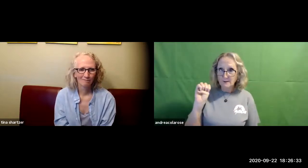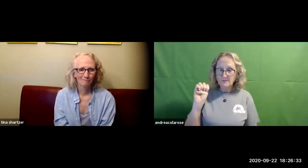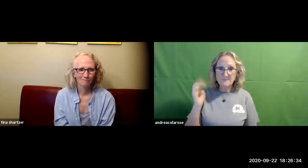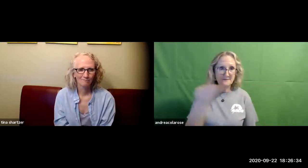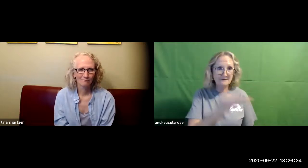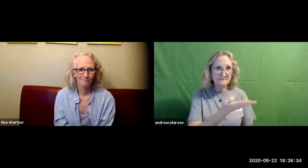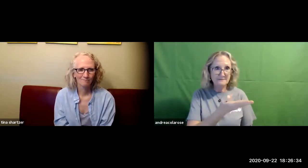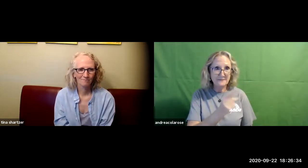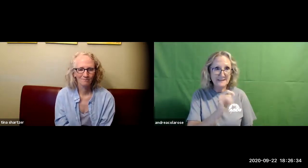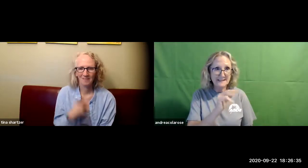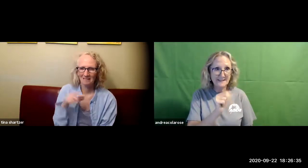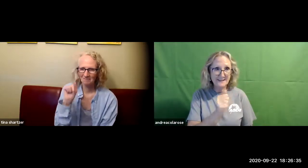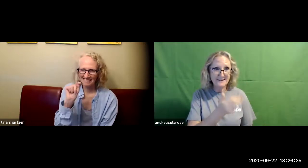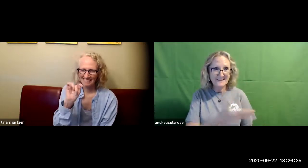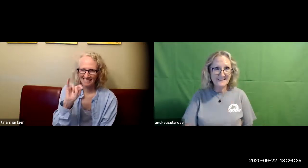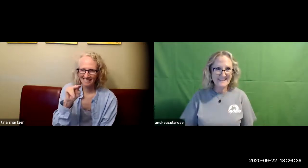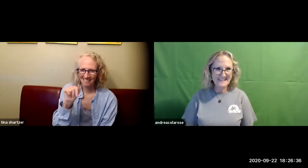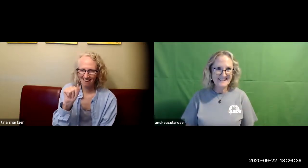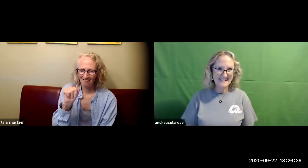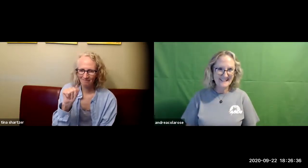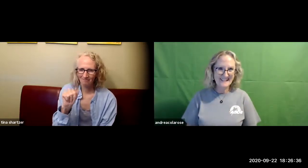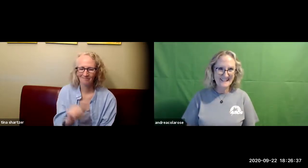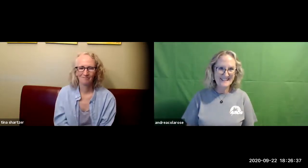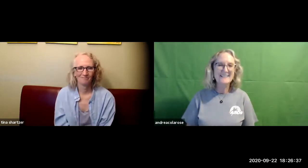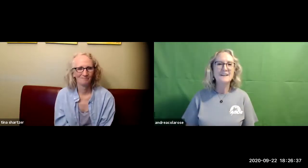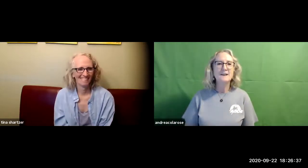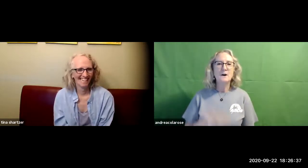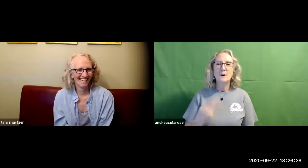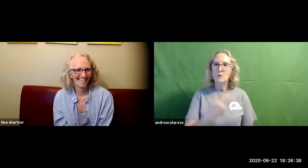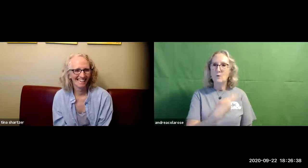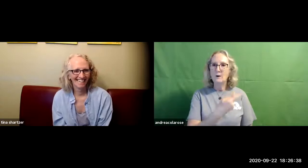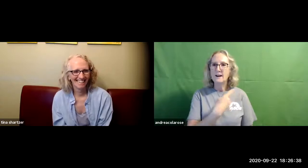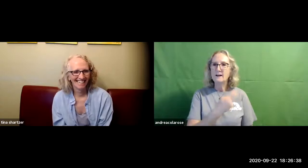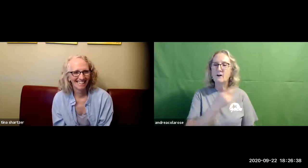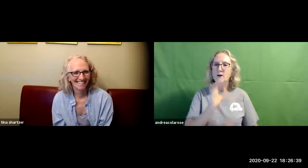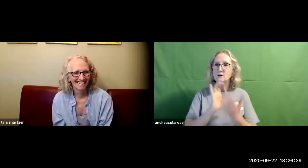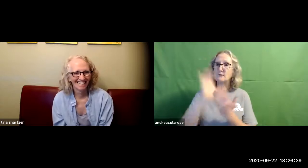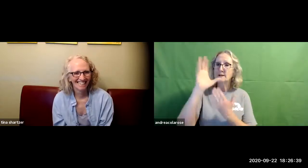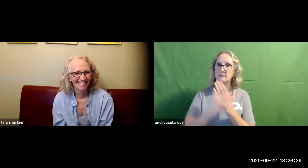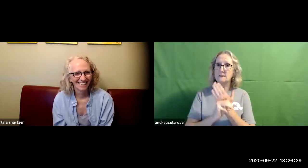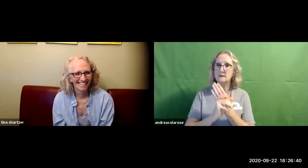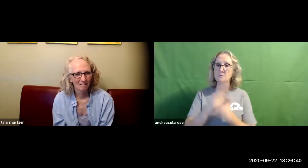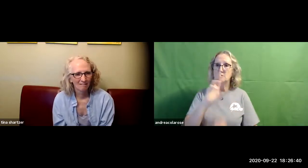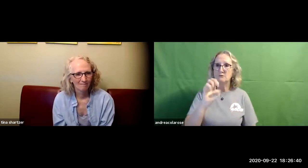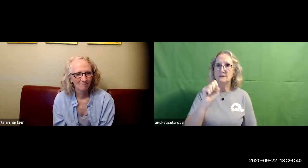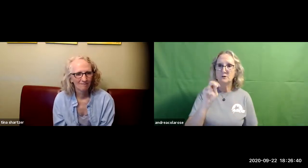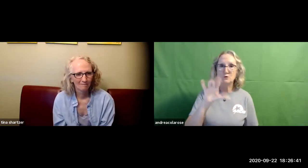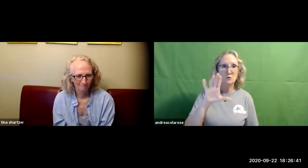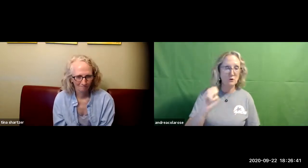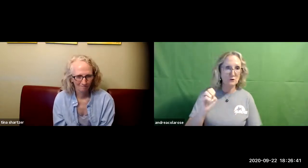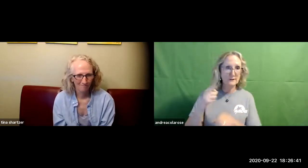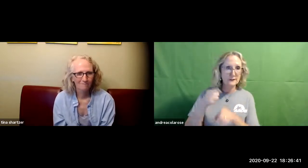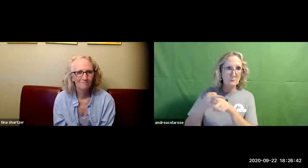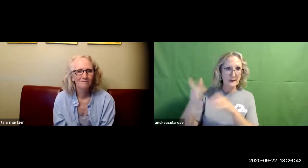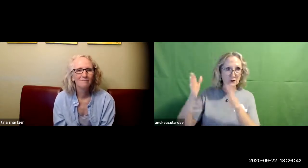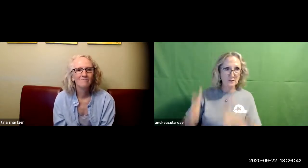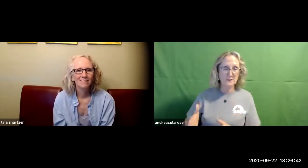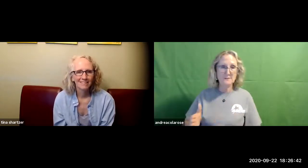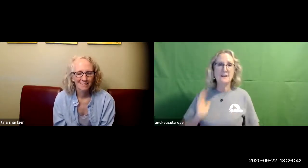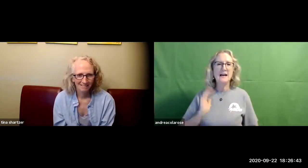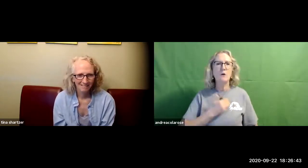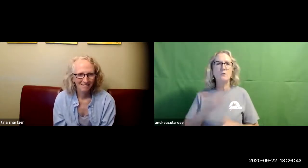so i am rose and i am tina